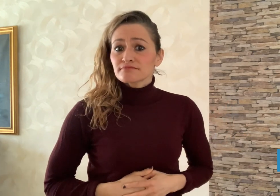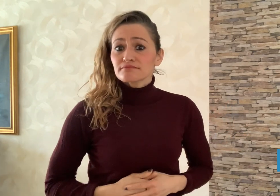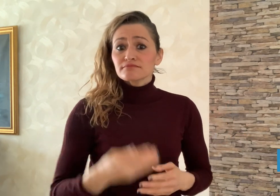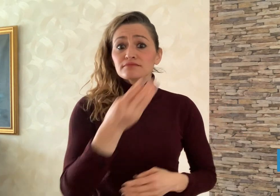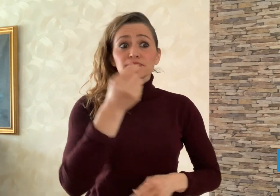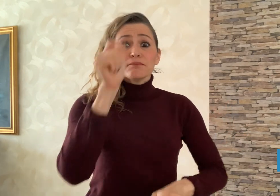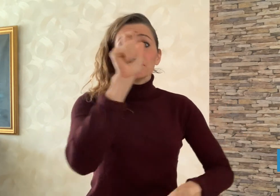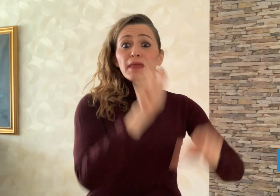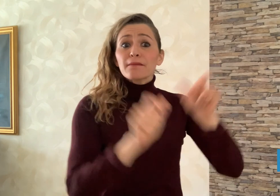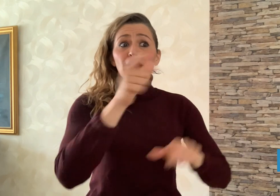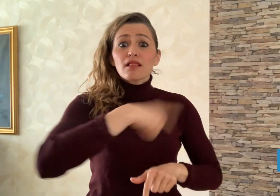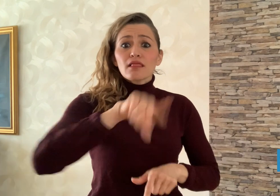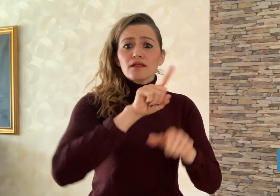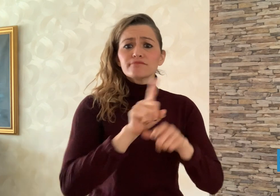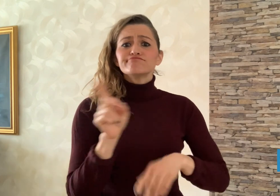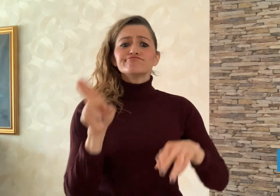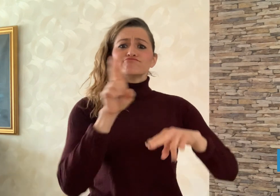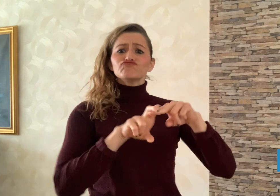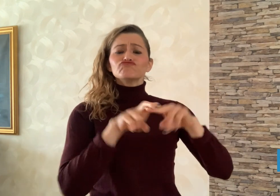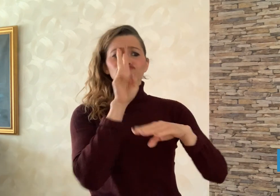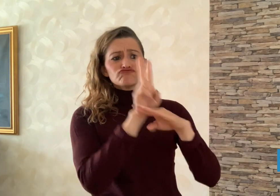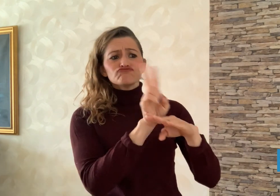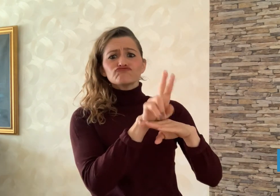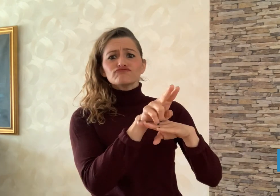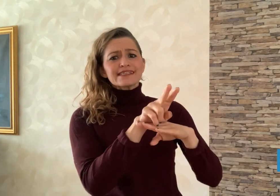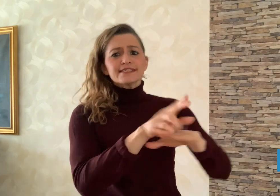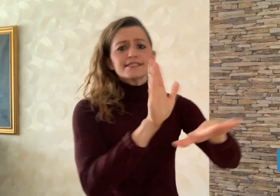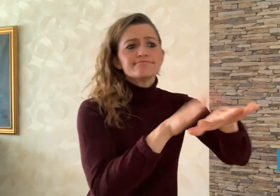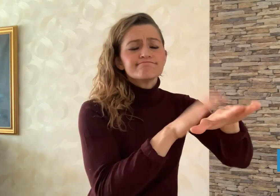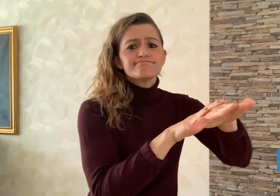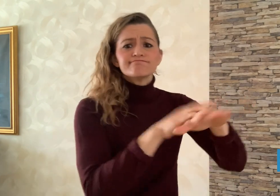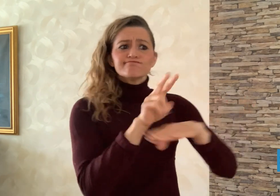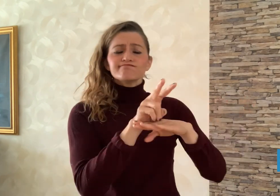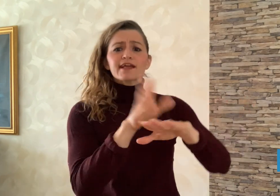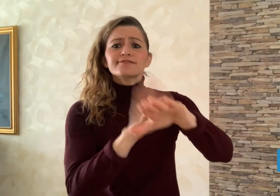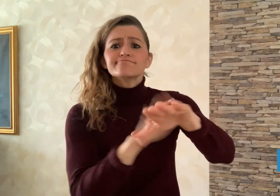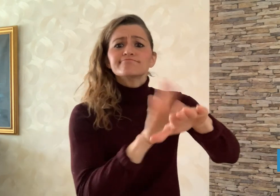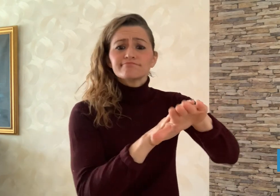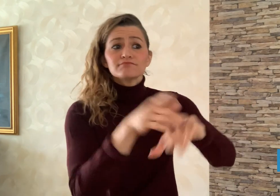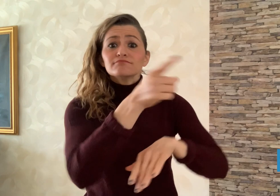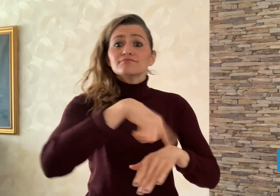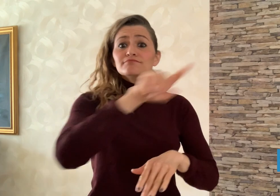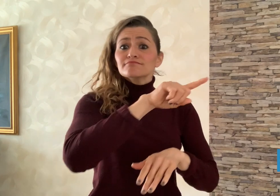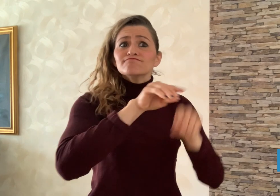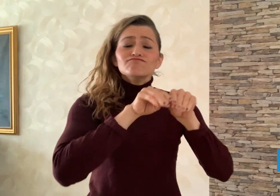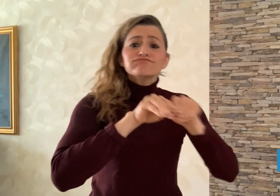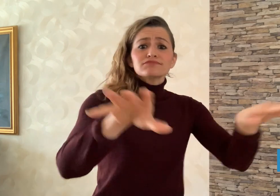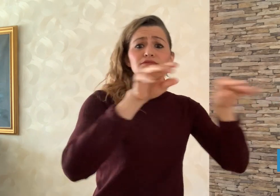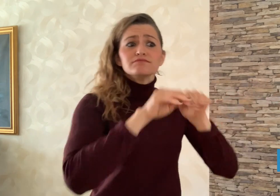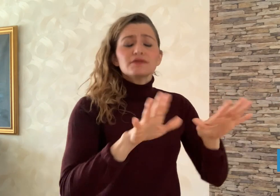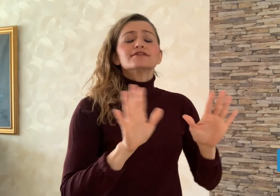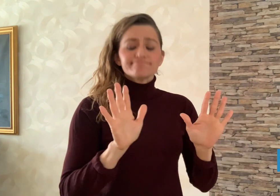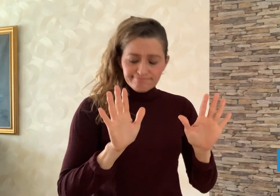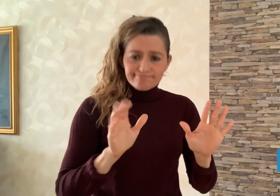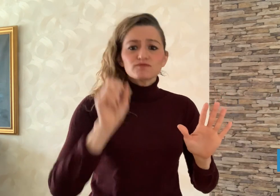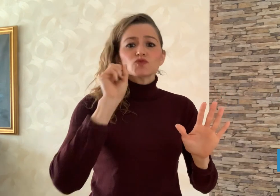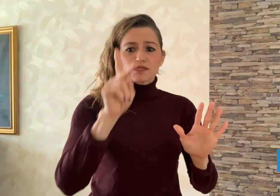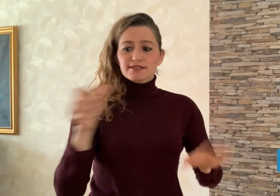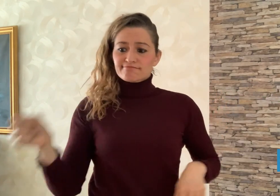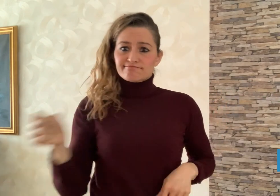Viewers are insisting, and some providers are also utilizing